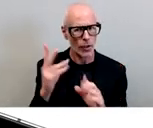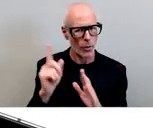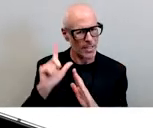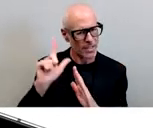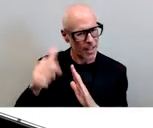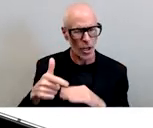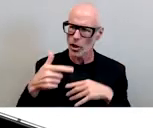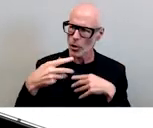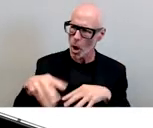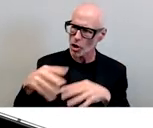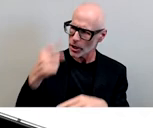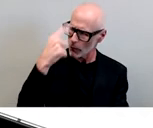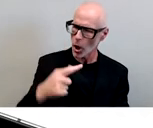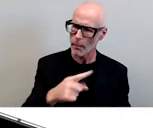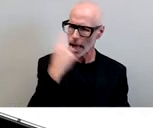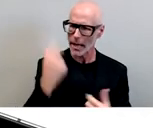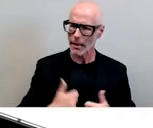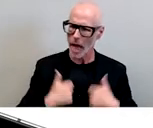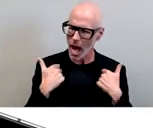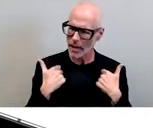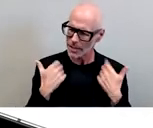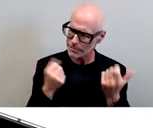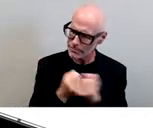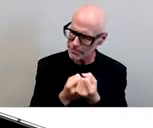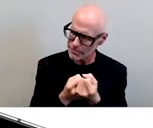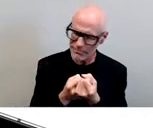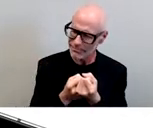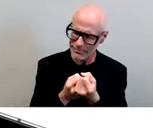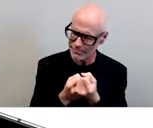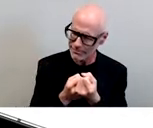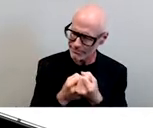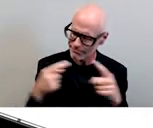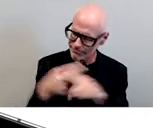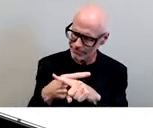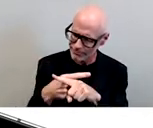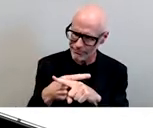black lives look let me let me let me move on here i'm just going to talk quickly about about chuck